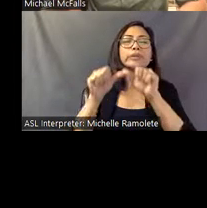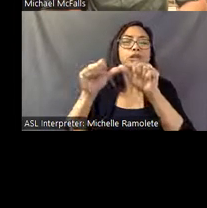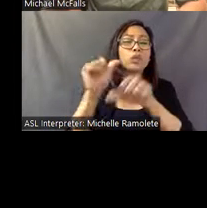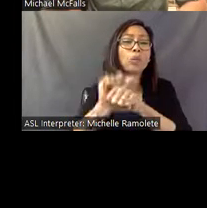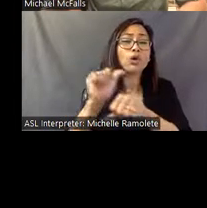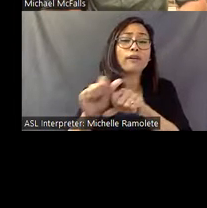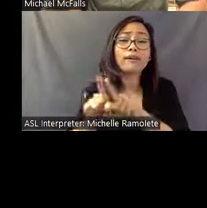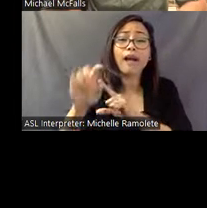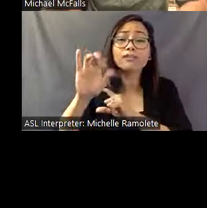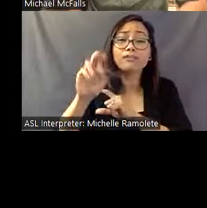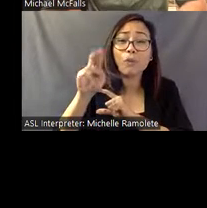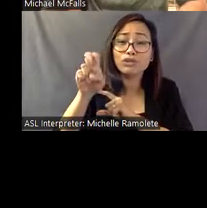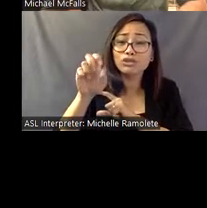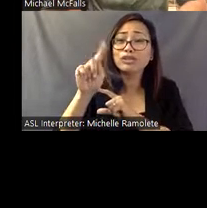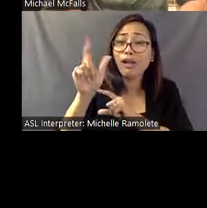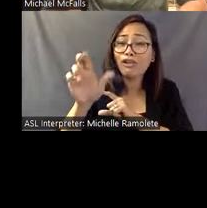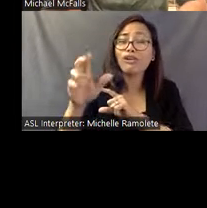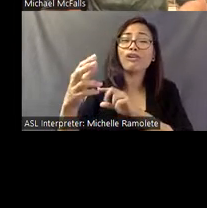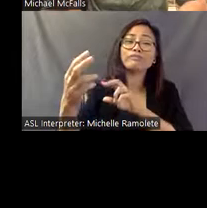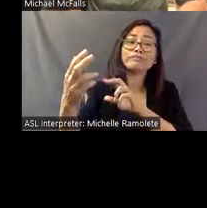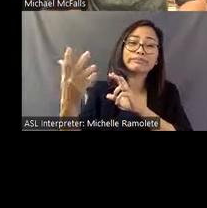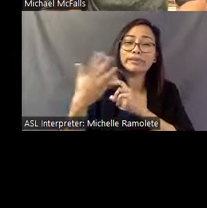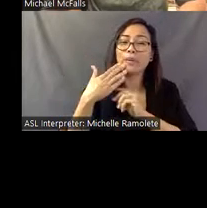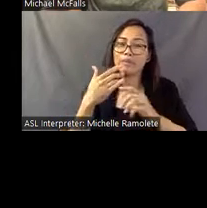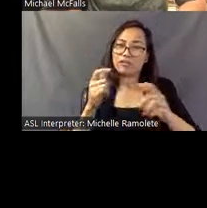While living there, he began transforming the house and its grounds into one of what